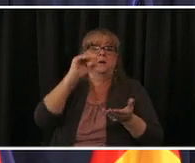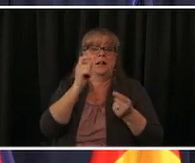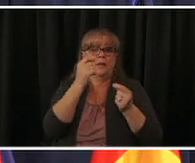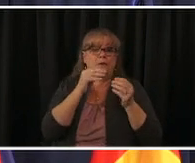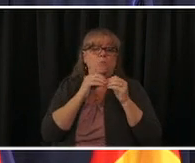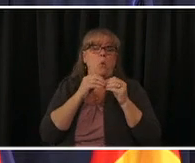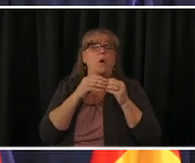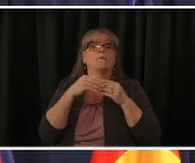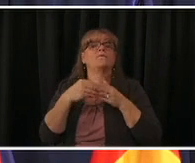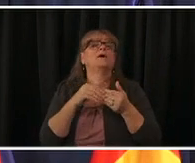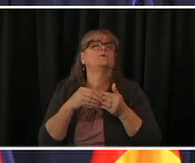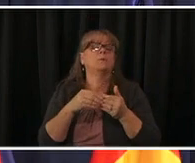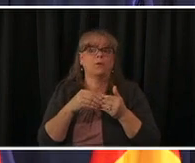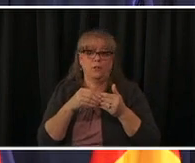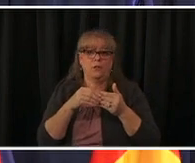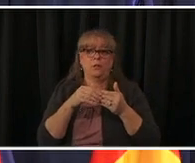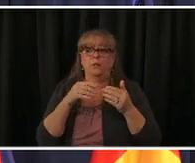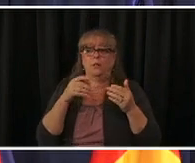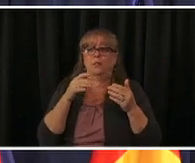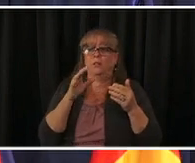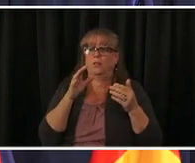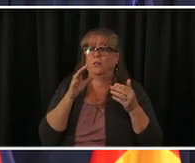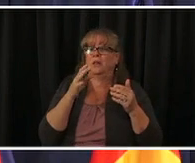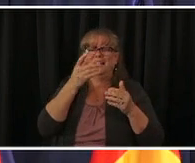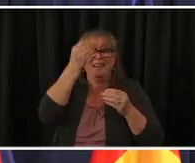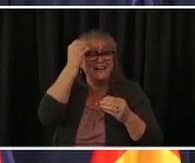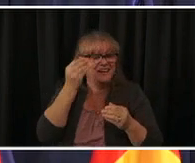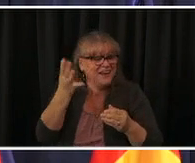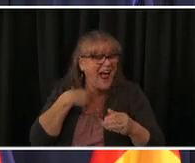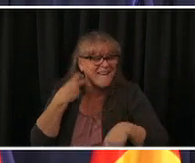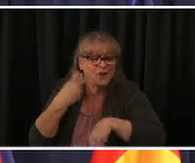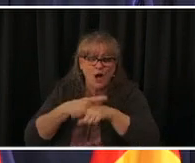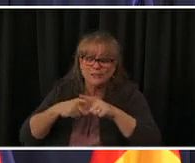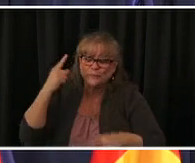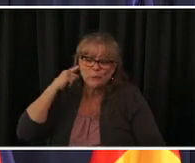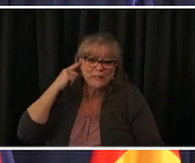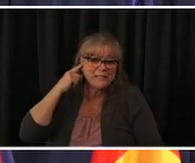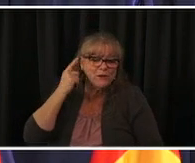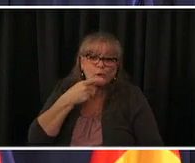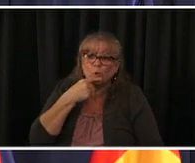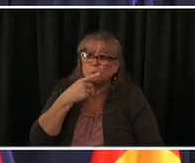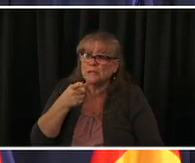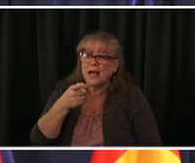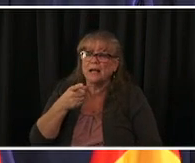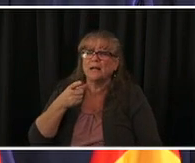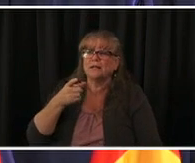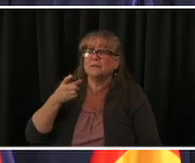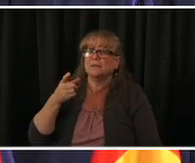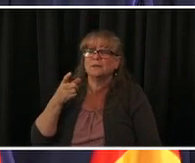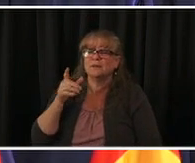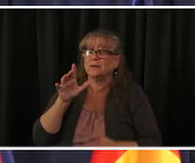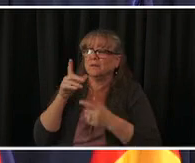i had a little trouble hearing your question so i hope that answered it you go ahead and ask a follow-up because i think we had a little trouble on this end with the technology